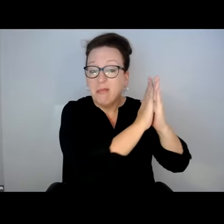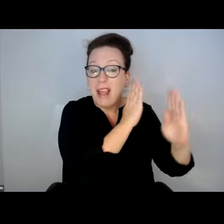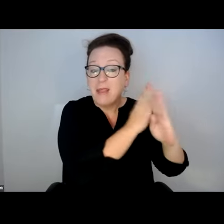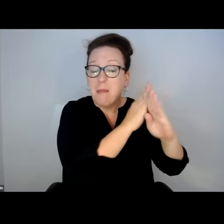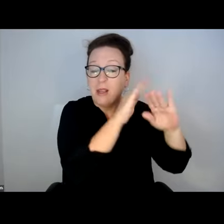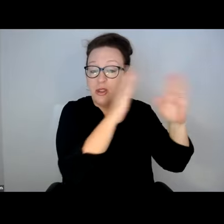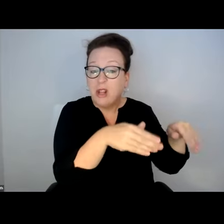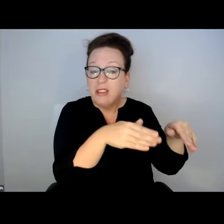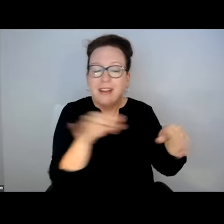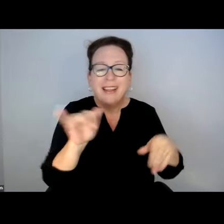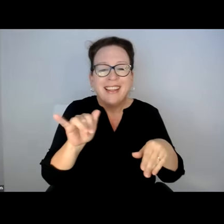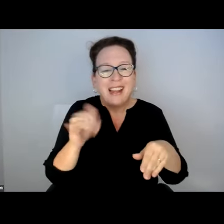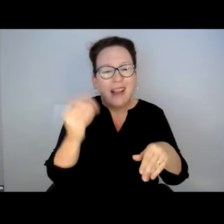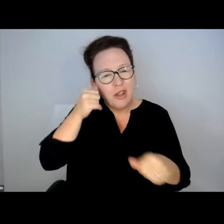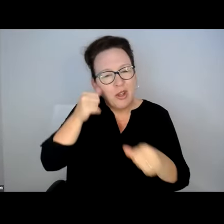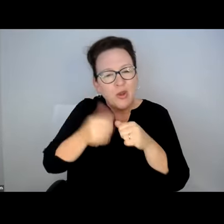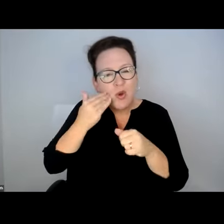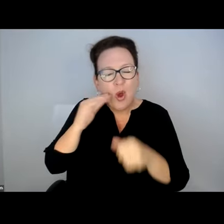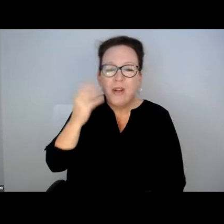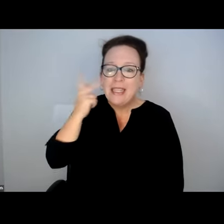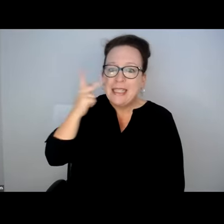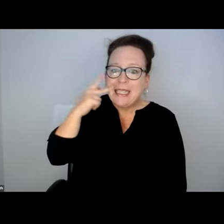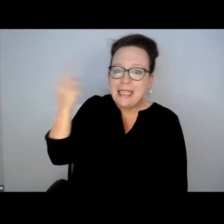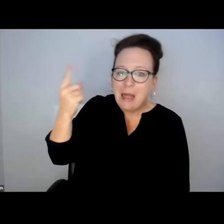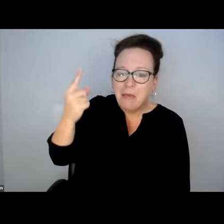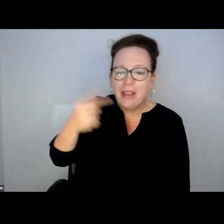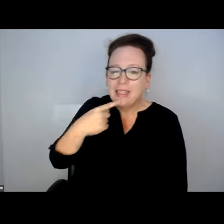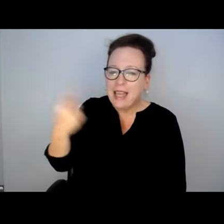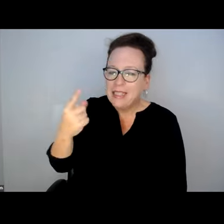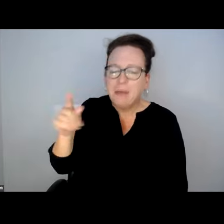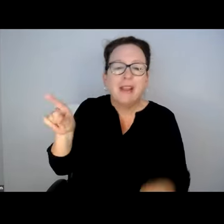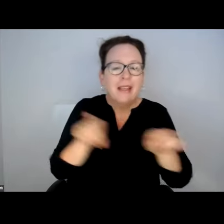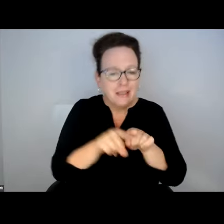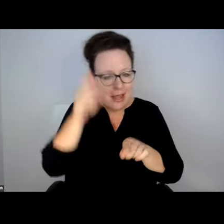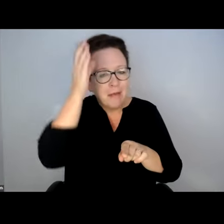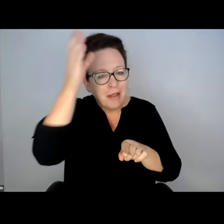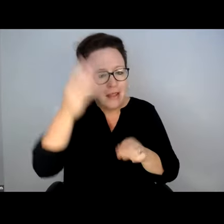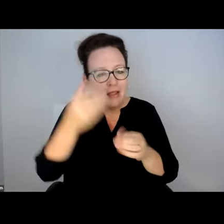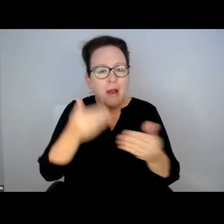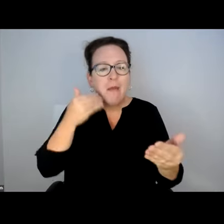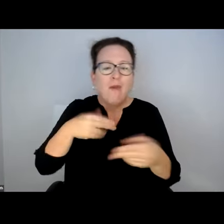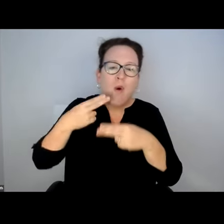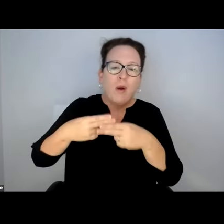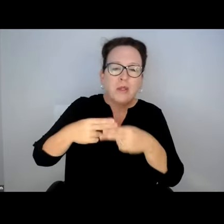I THINK WE HAVE BUS SHELTER ADS ON SOME MBTA SHELTERS. SAYING SEEING SOMETHING, SAY